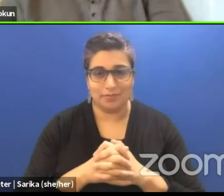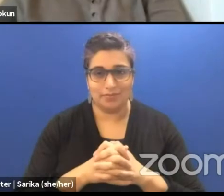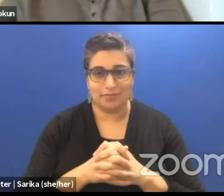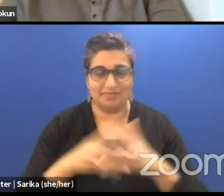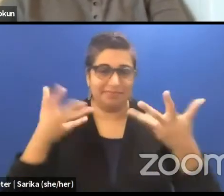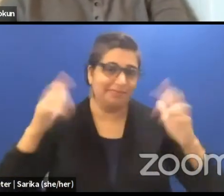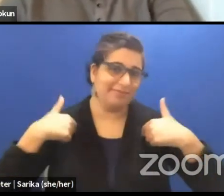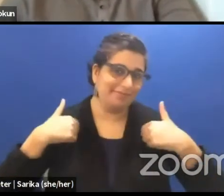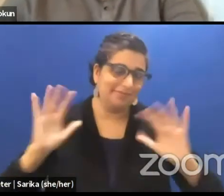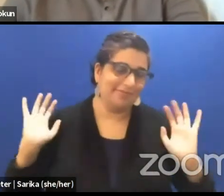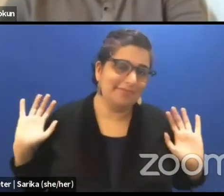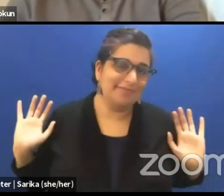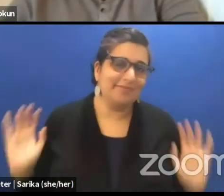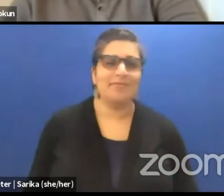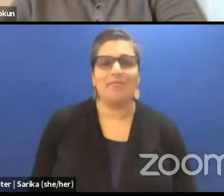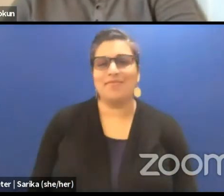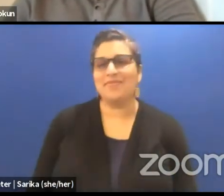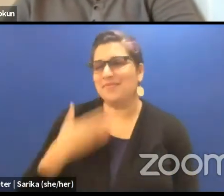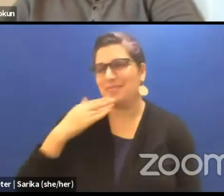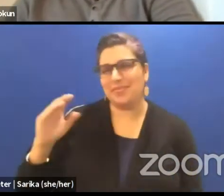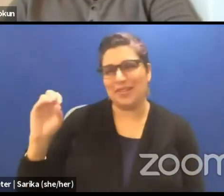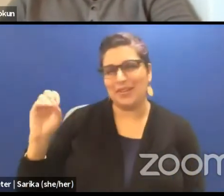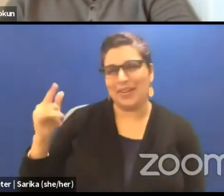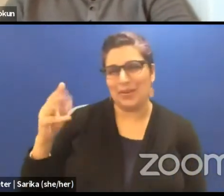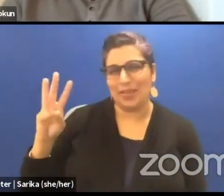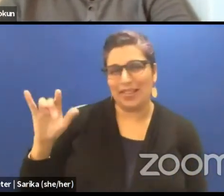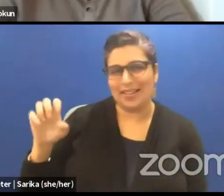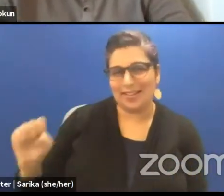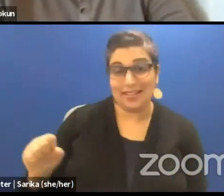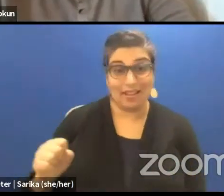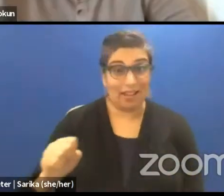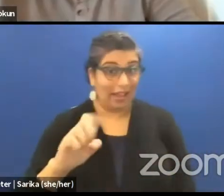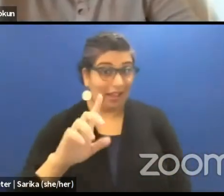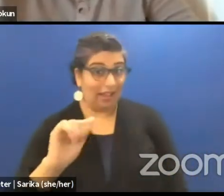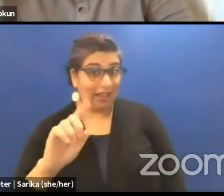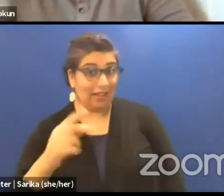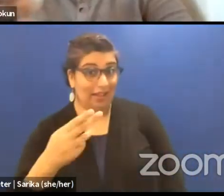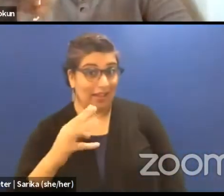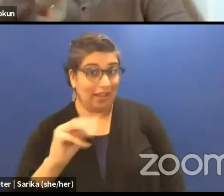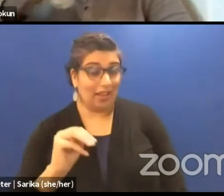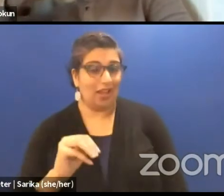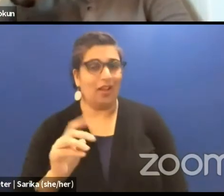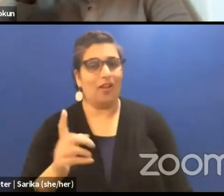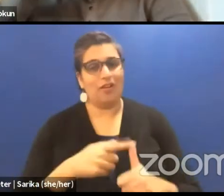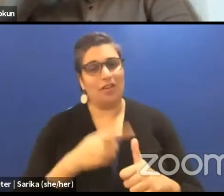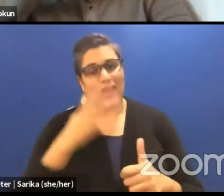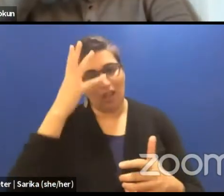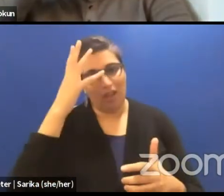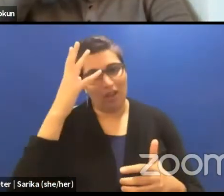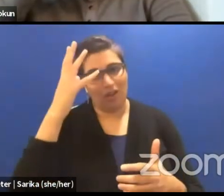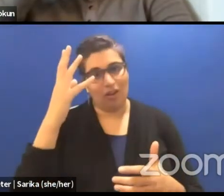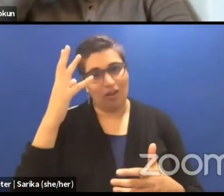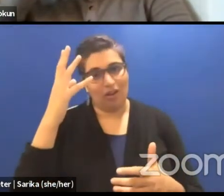Thank you, thank you Oga Wole. Adham what are your thoughts? First, I just wanted to pull out an old comment